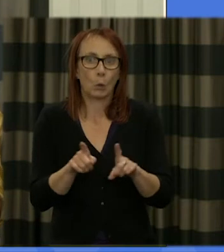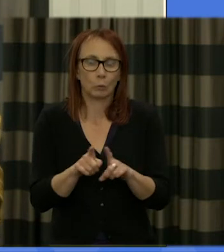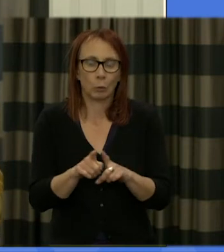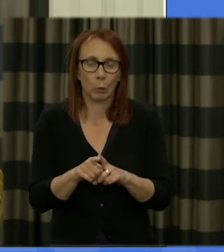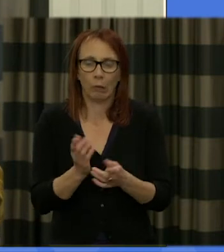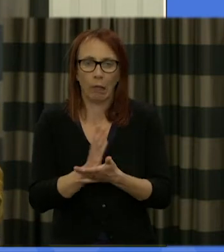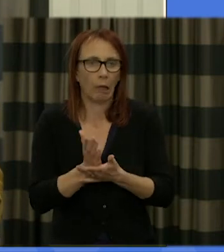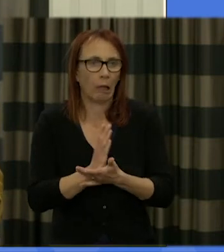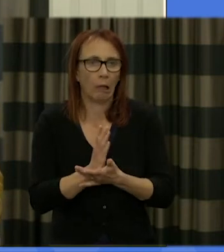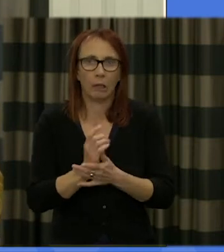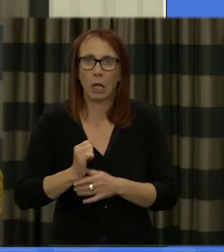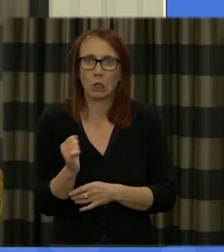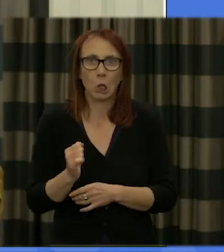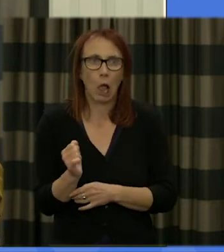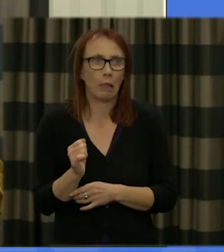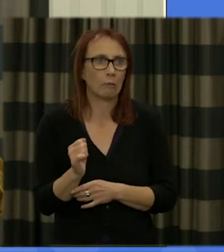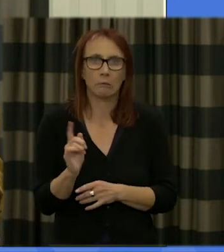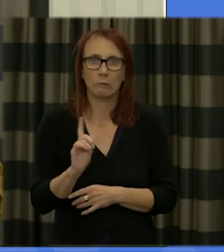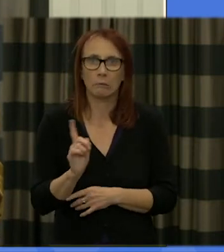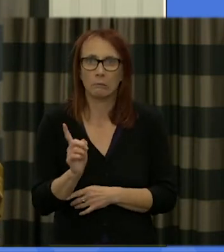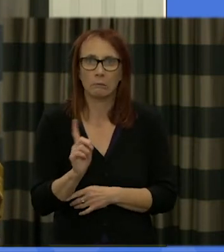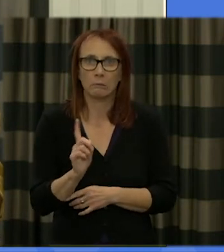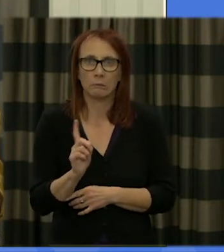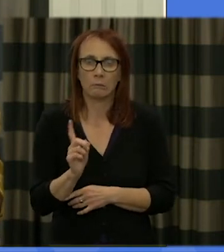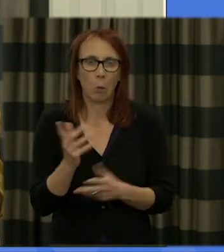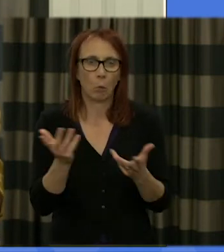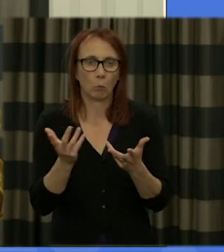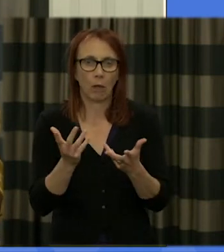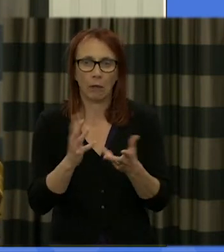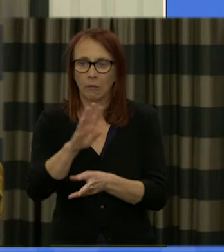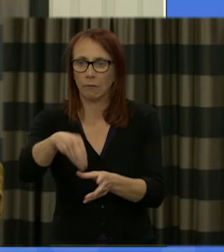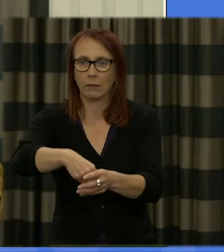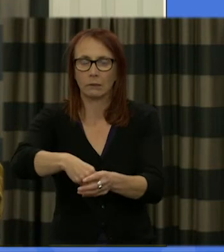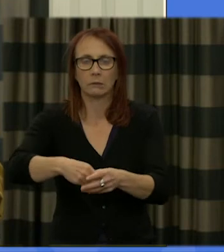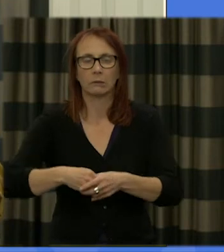Scotland's place within that picture might look like we've seen that in the